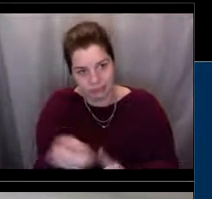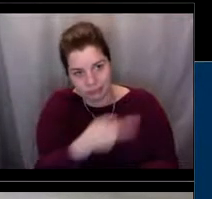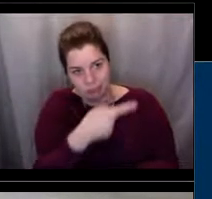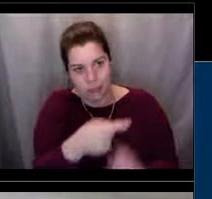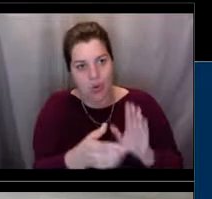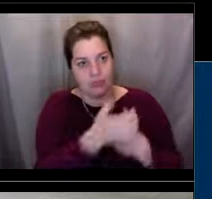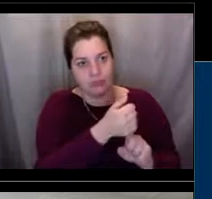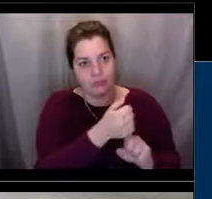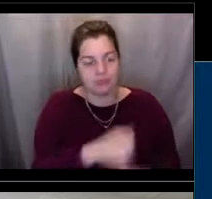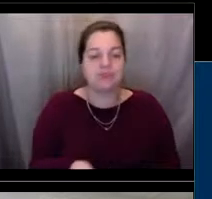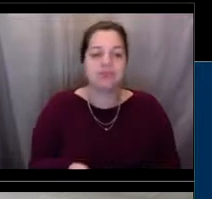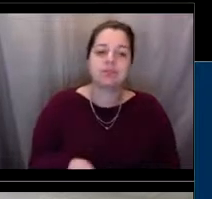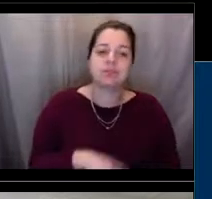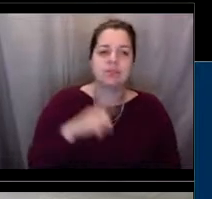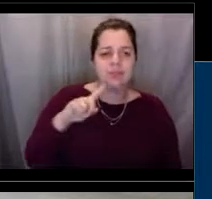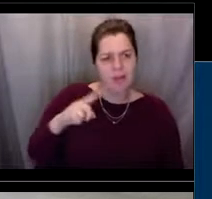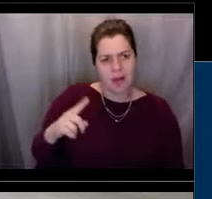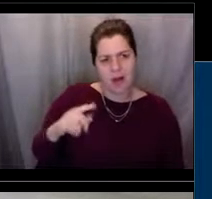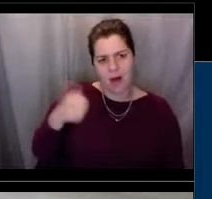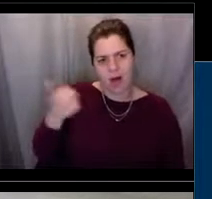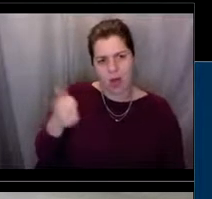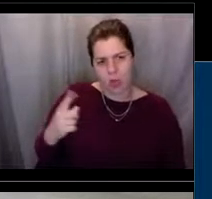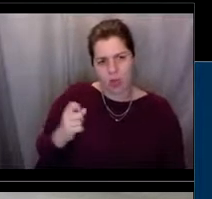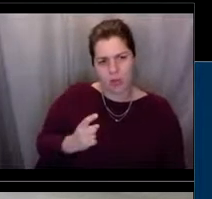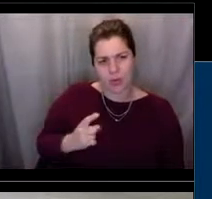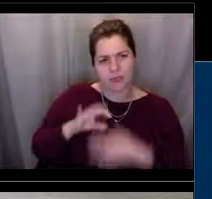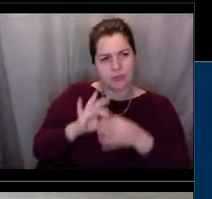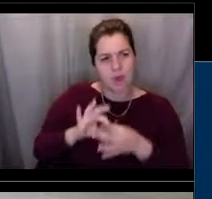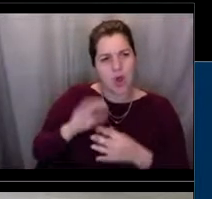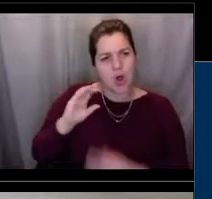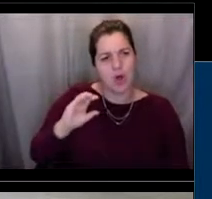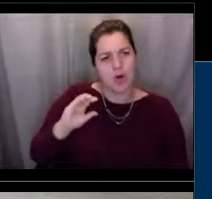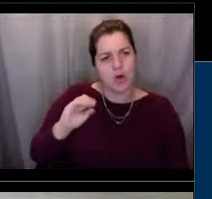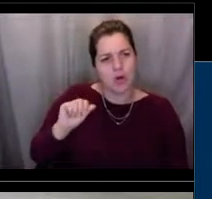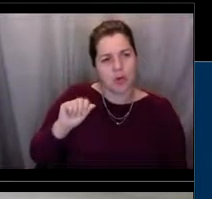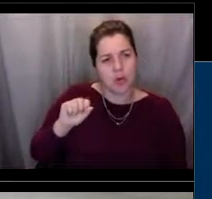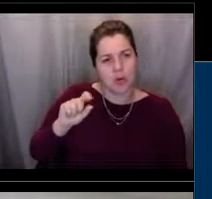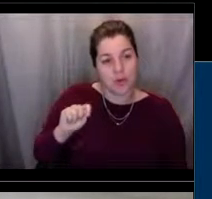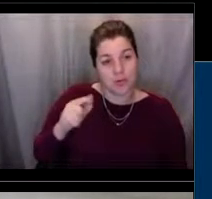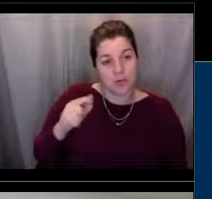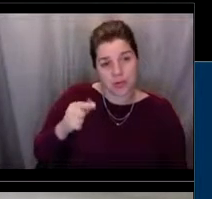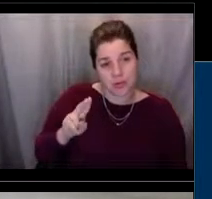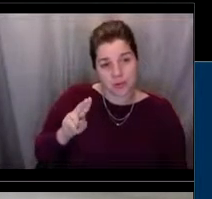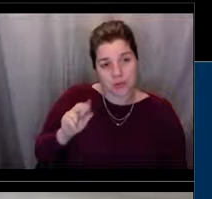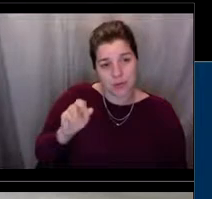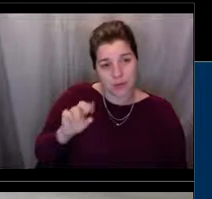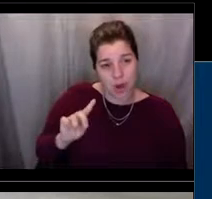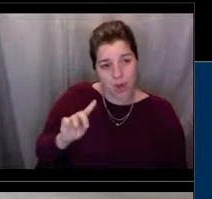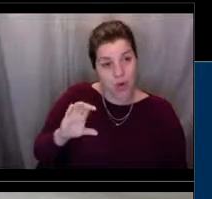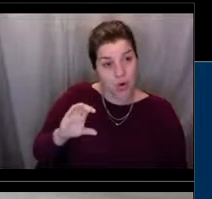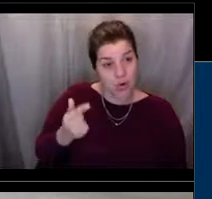Yes, we do. We collaborate with the Coast Guard all the time. They have the big boats that take